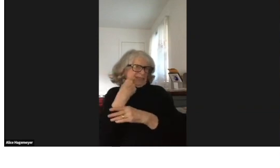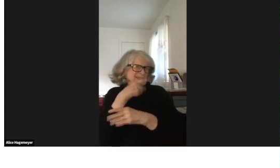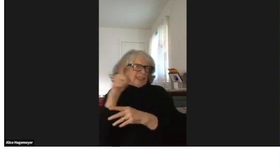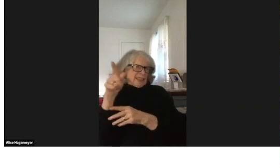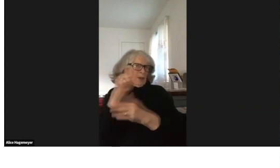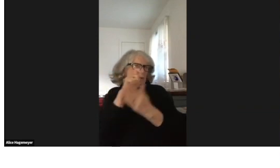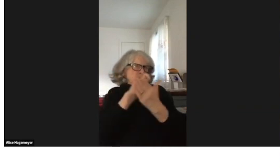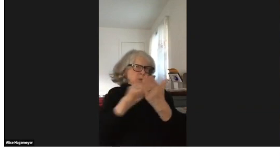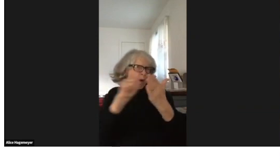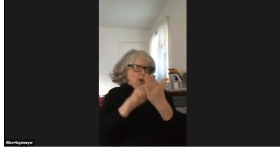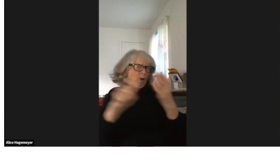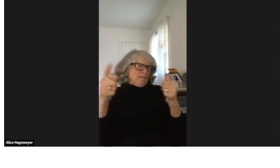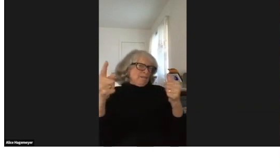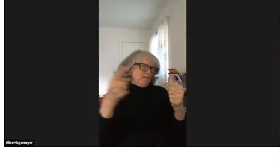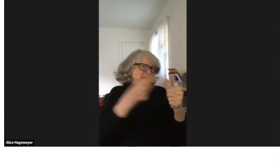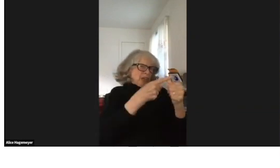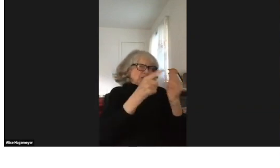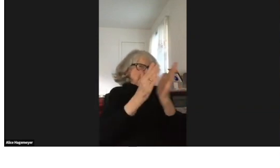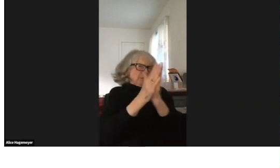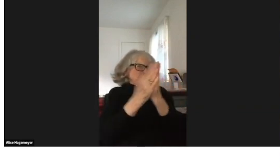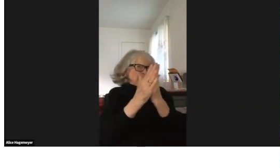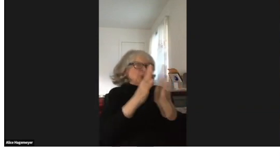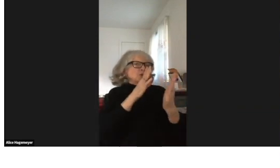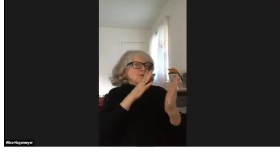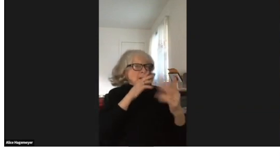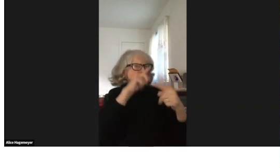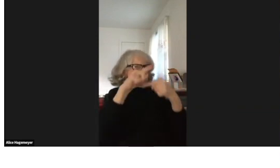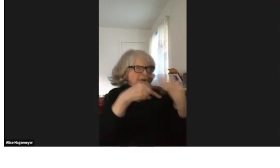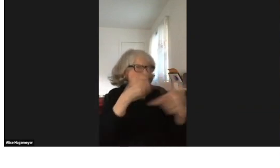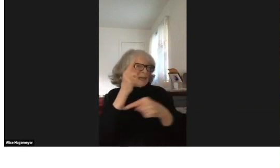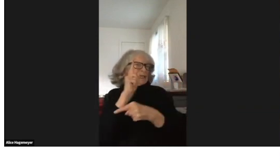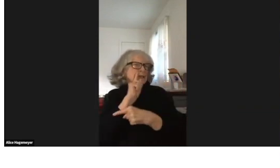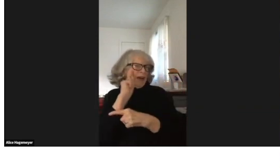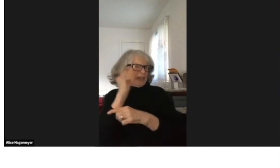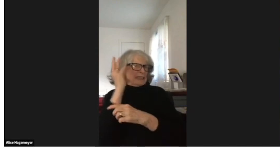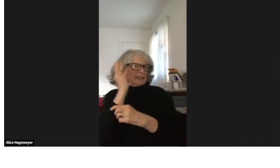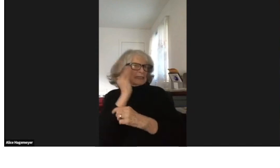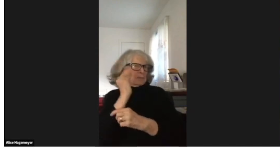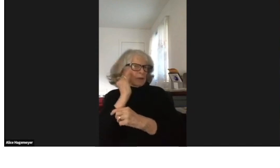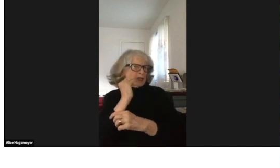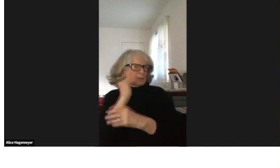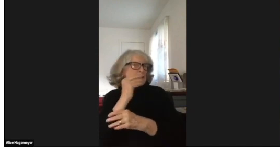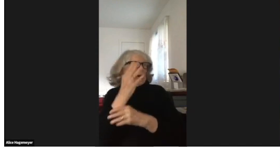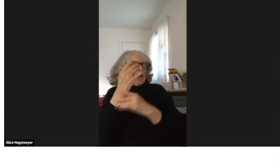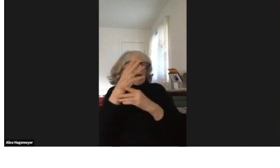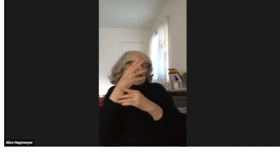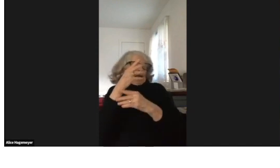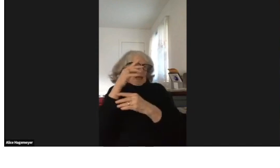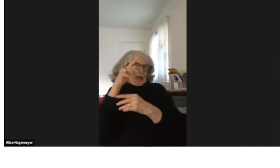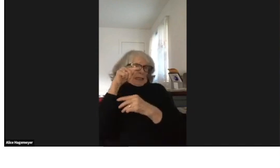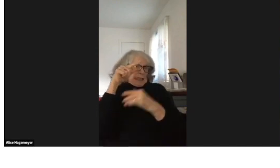He just died. He wrote the very first book talking about the deaf experience.